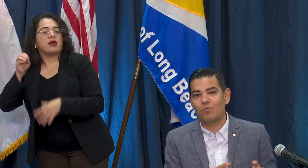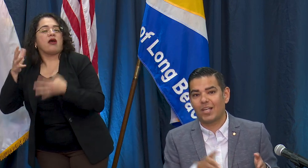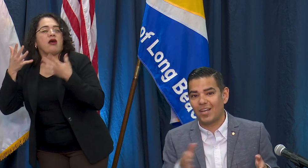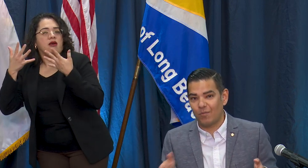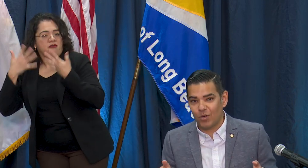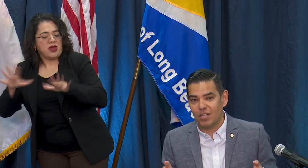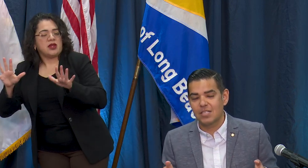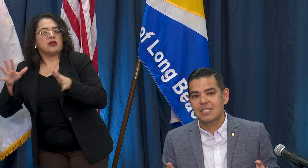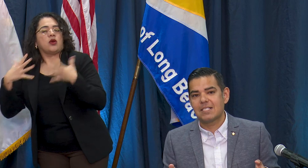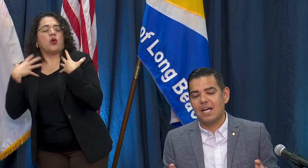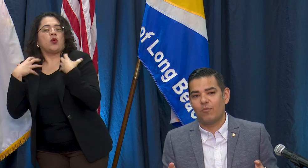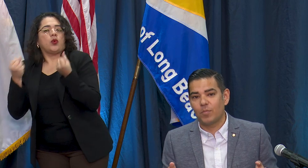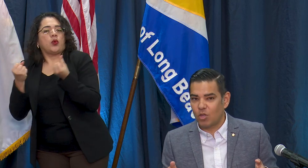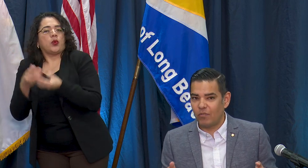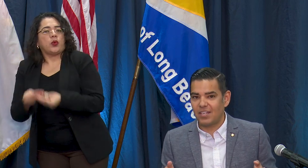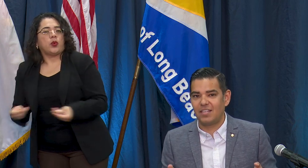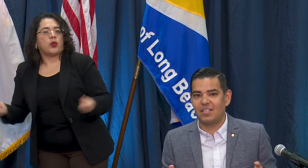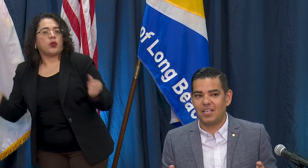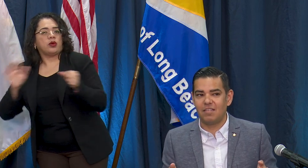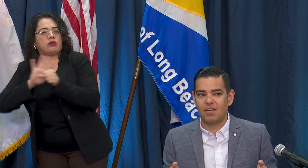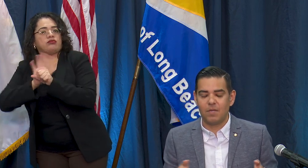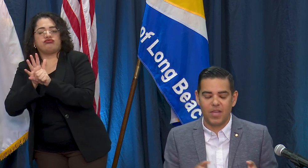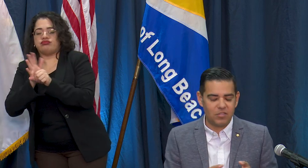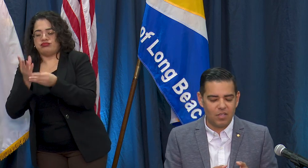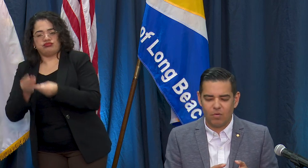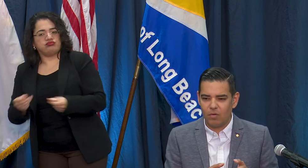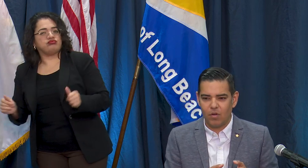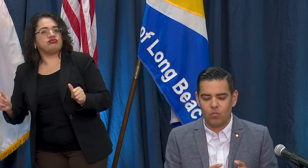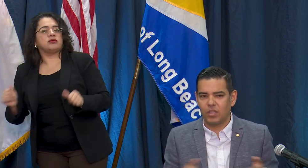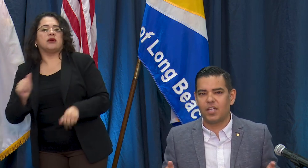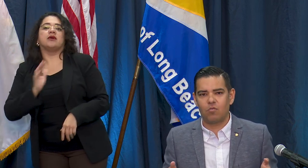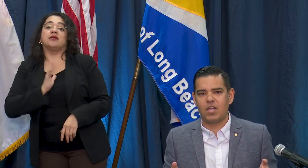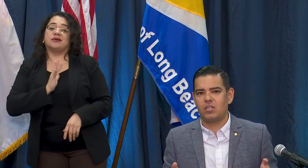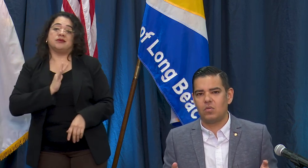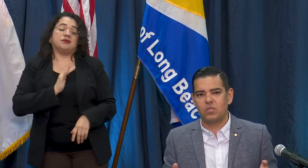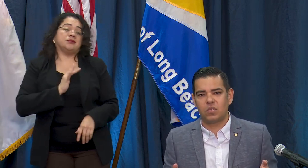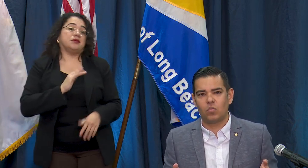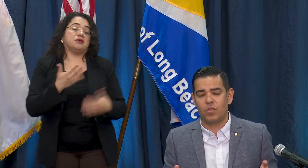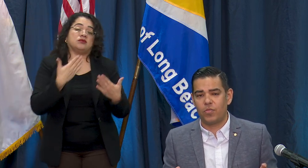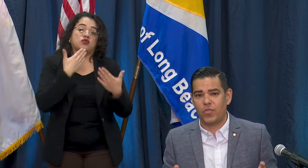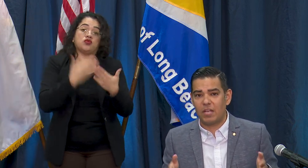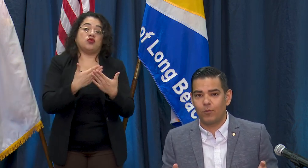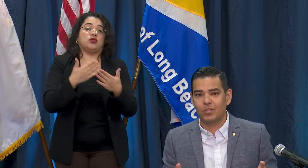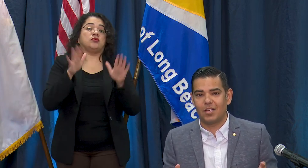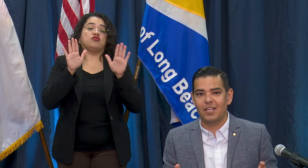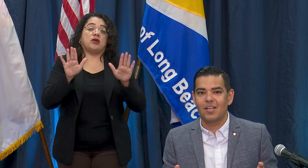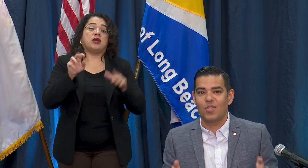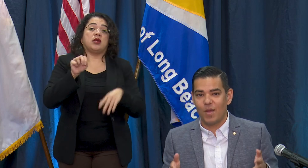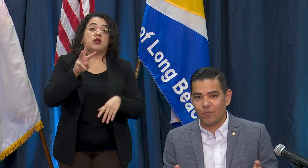recovered from COVID-19, that's really great news. We're thankful to them for